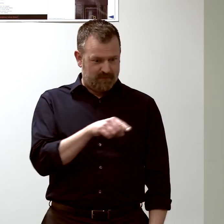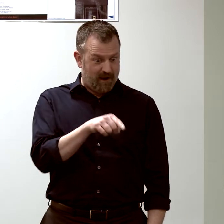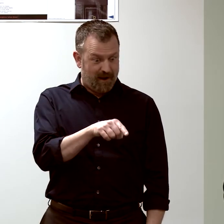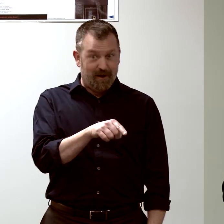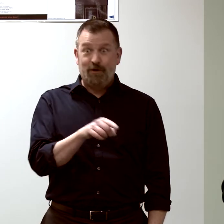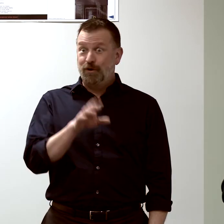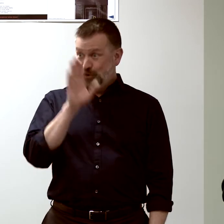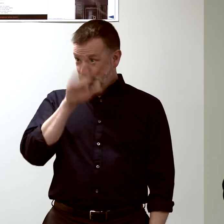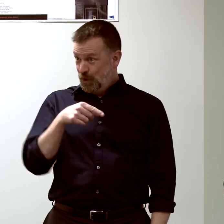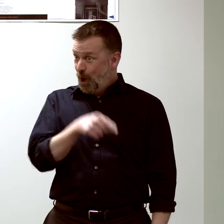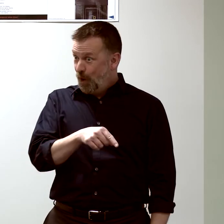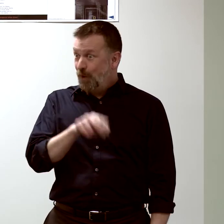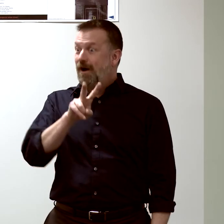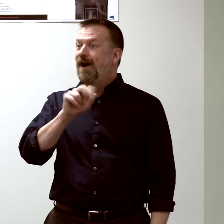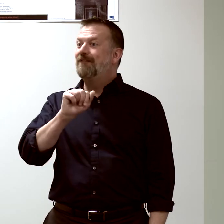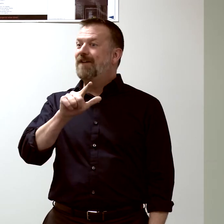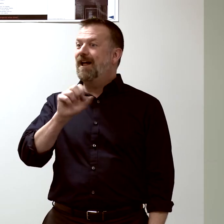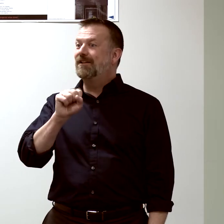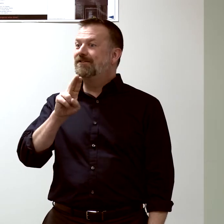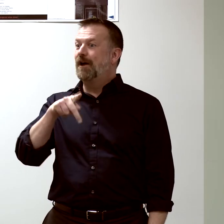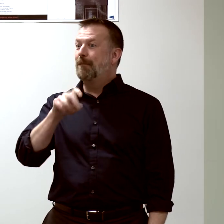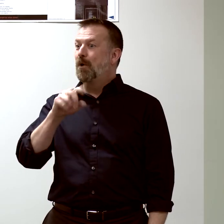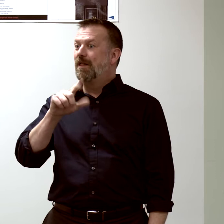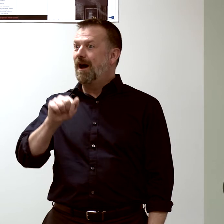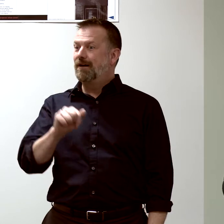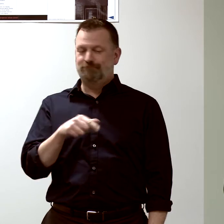Val Cipolla, is deaf...